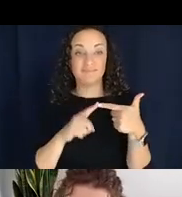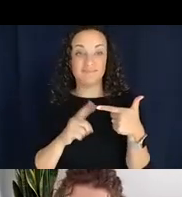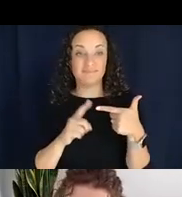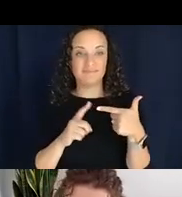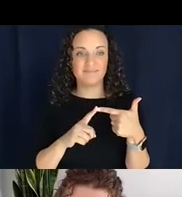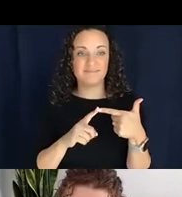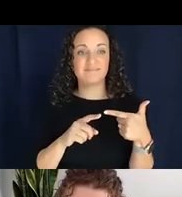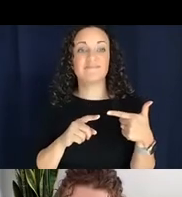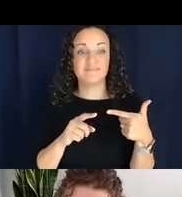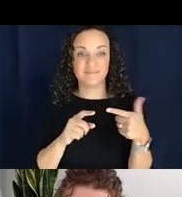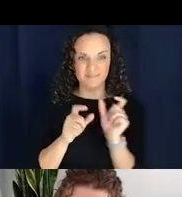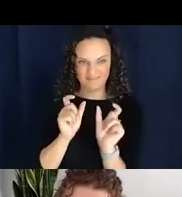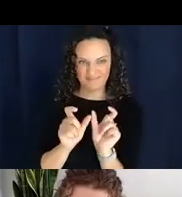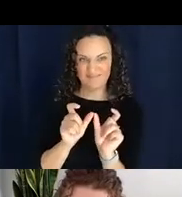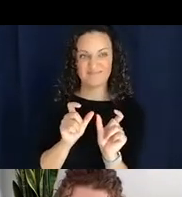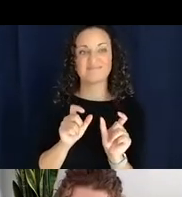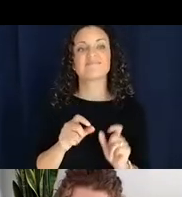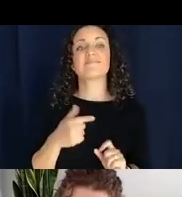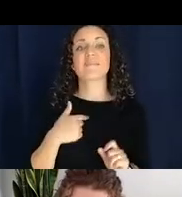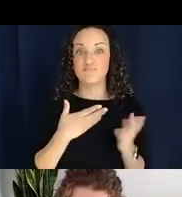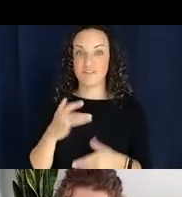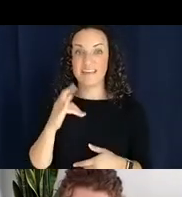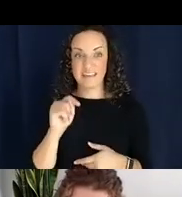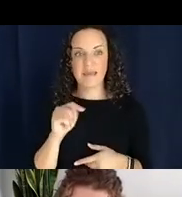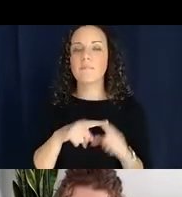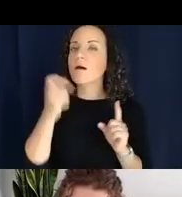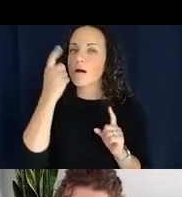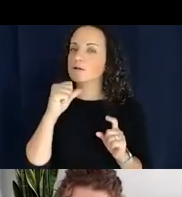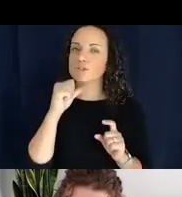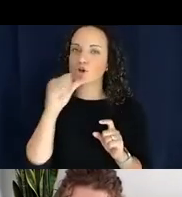is I’m bringing it. In this case it's a non-compact matter and the example I have